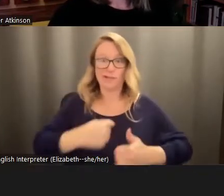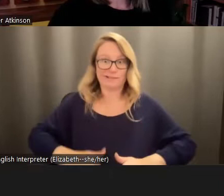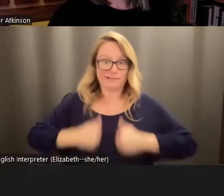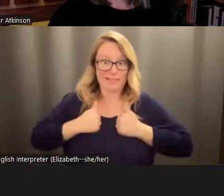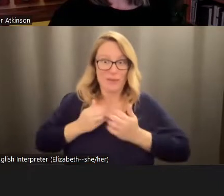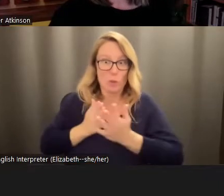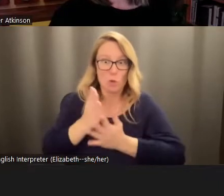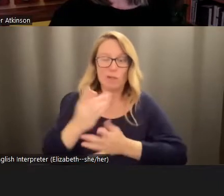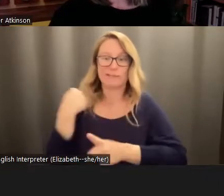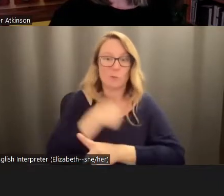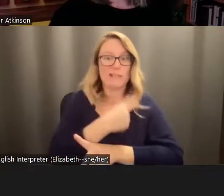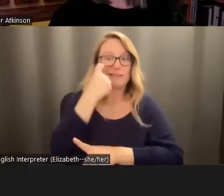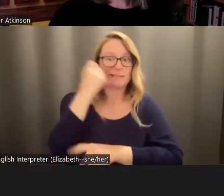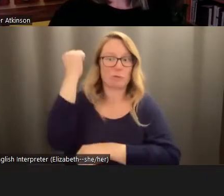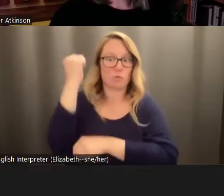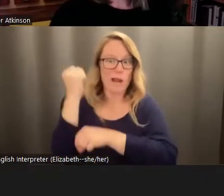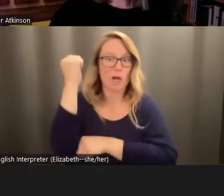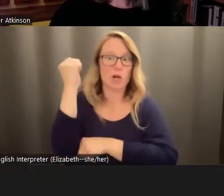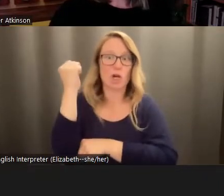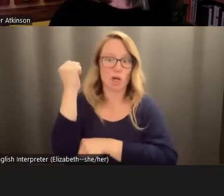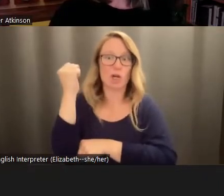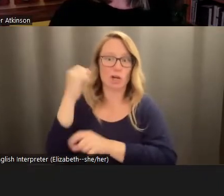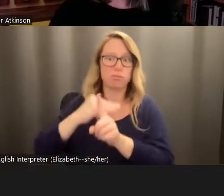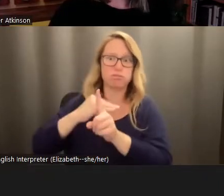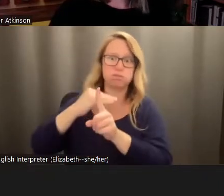these record setting heat waves across North America, China,